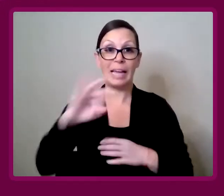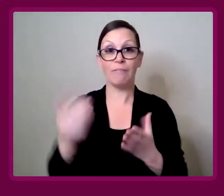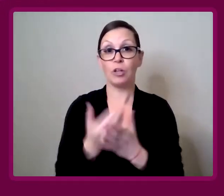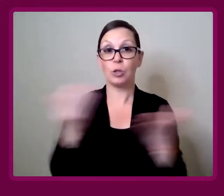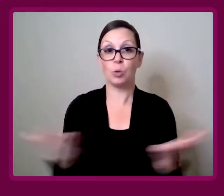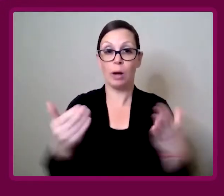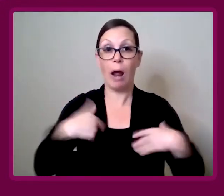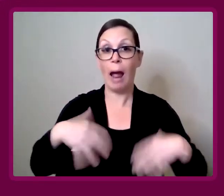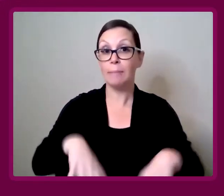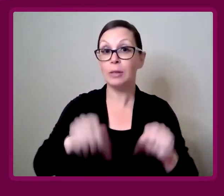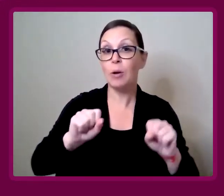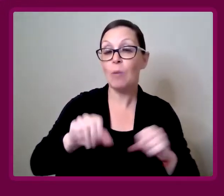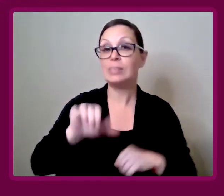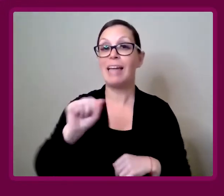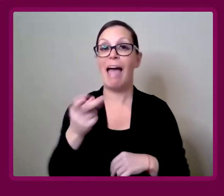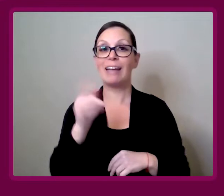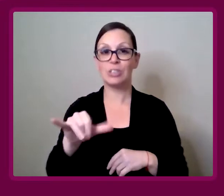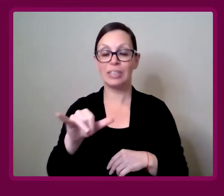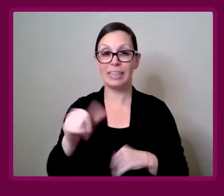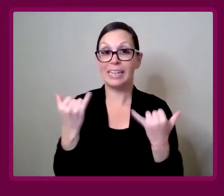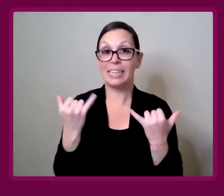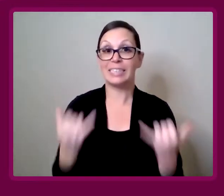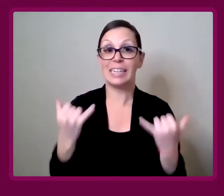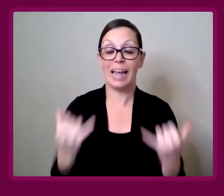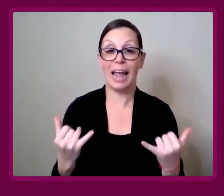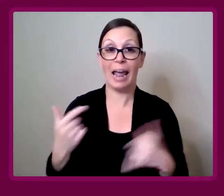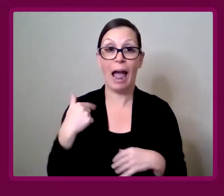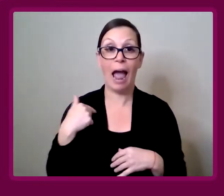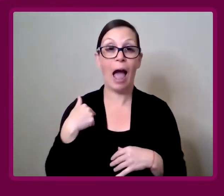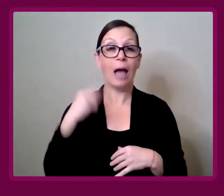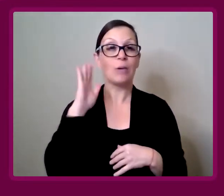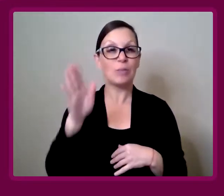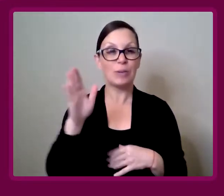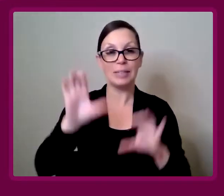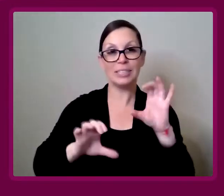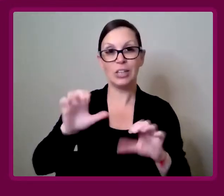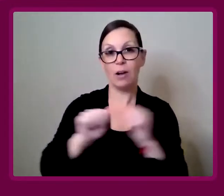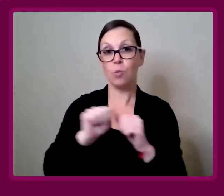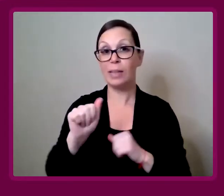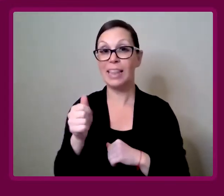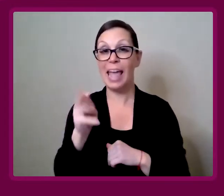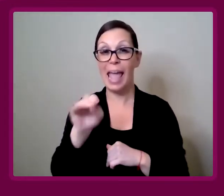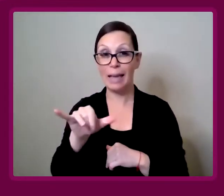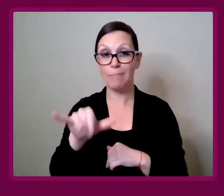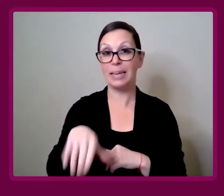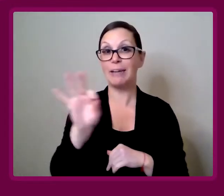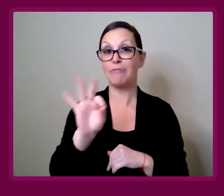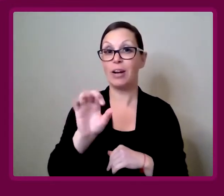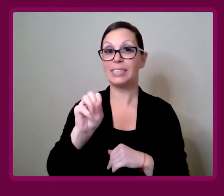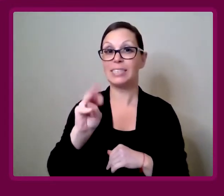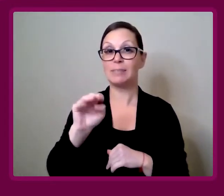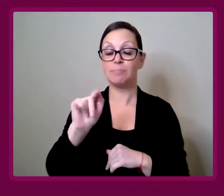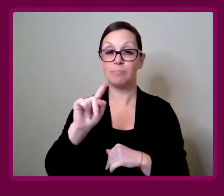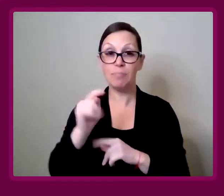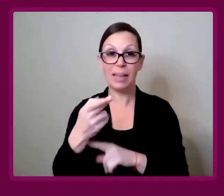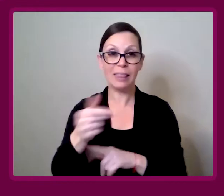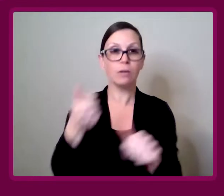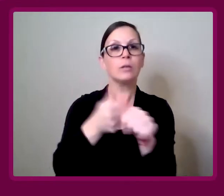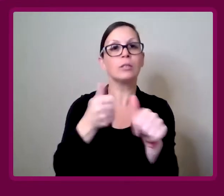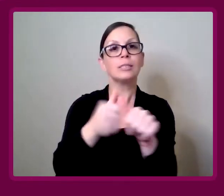If you're new here, I'm your host, Ashley Inkumsah. On today's episode, I'm chatting with Amy Francis-Smith, who is an architect, inclusive